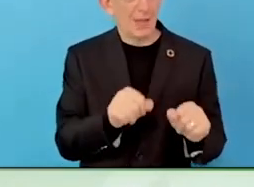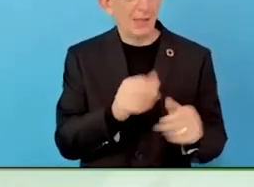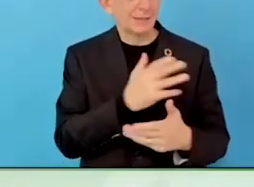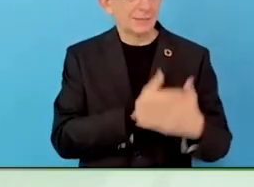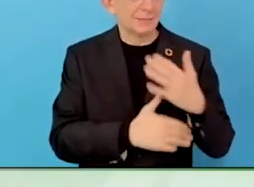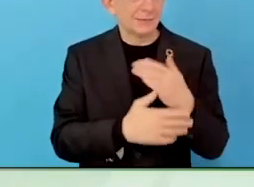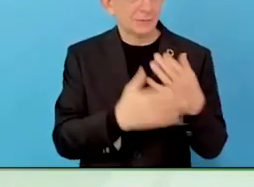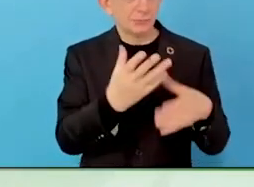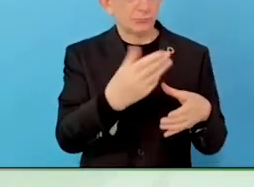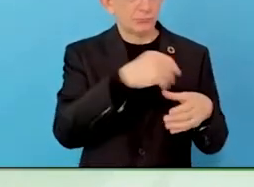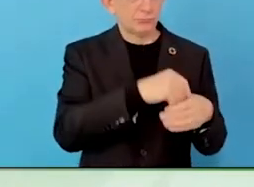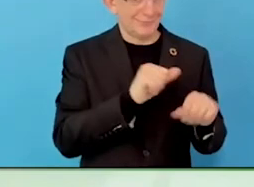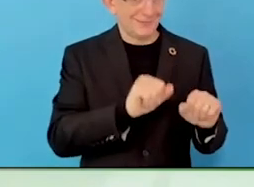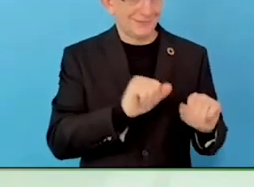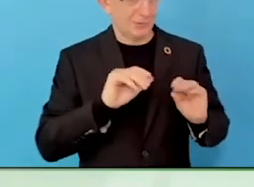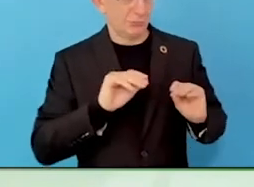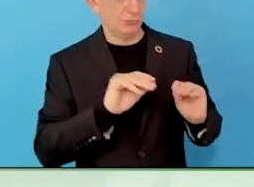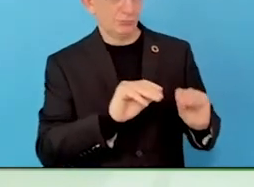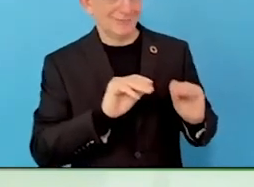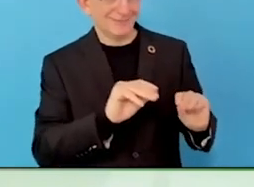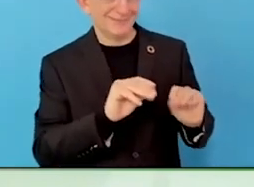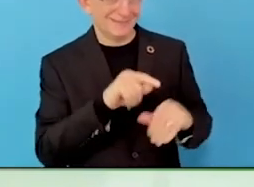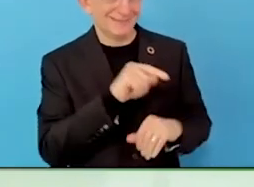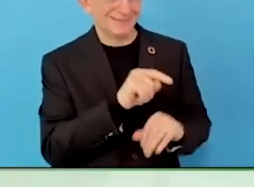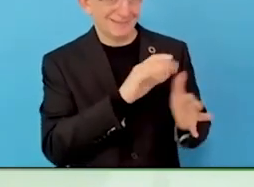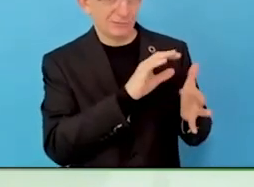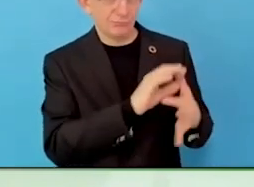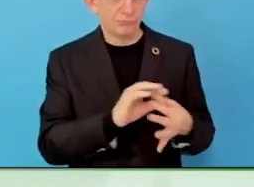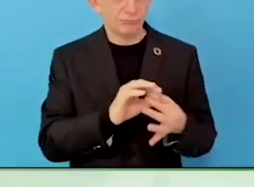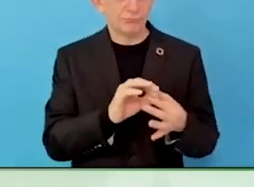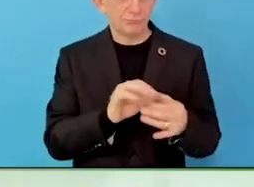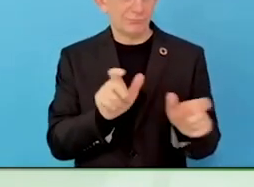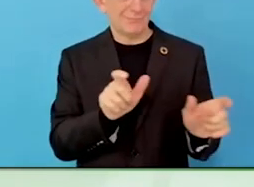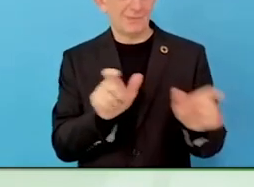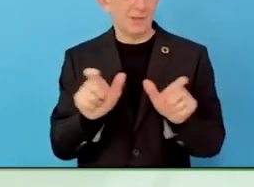While it is a specialist program, it is geared to address job market